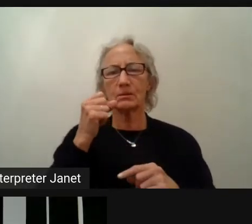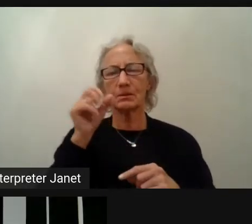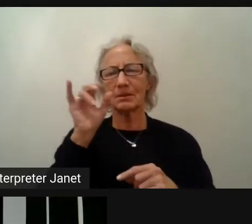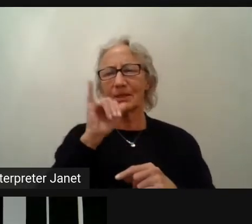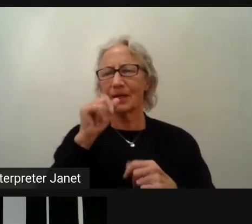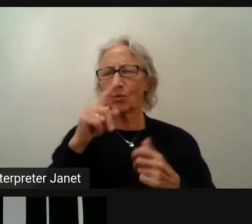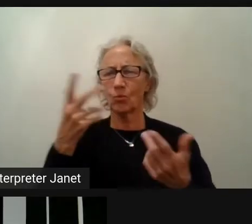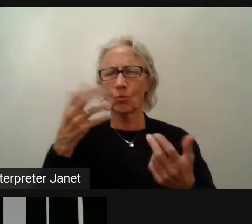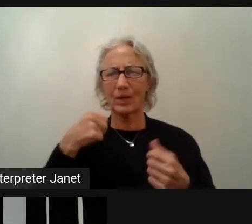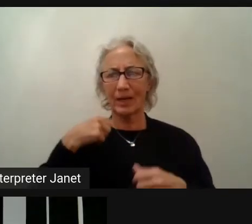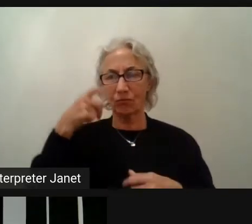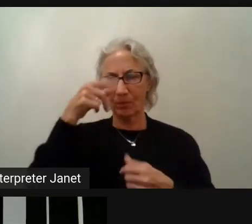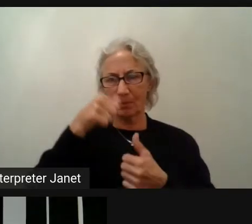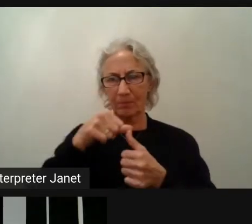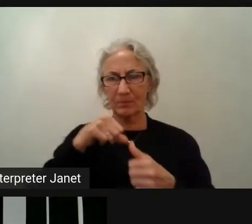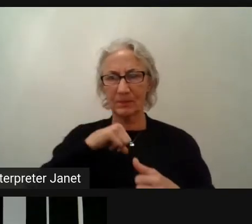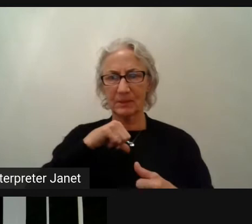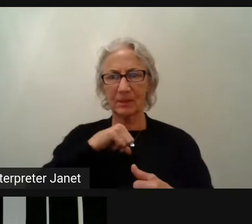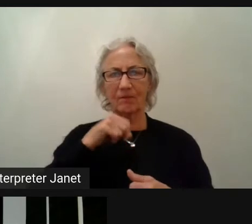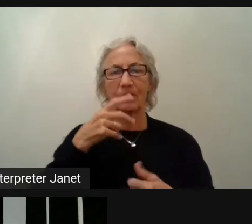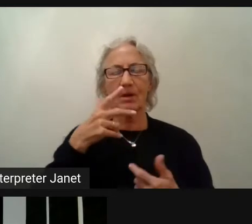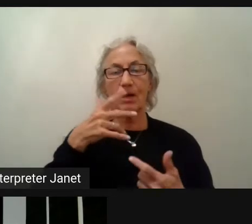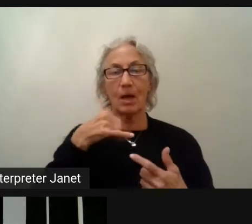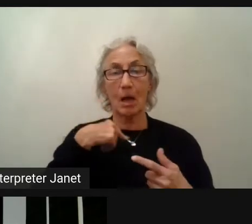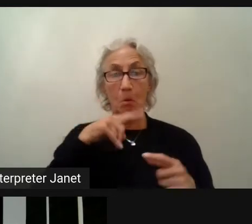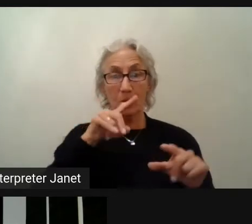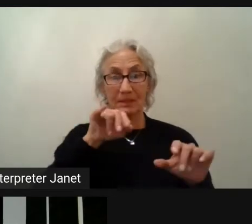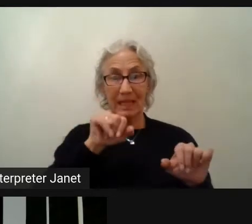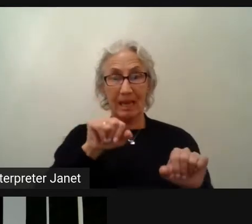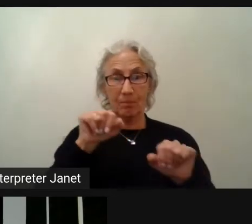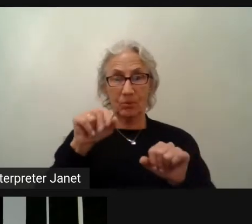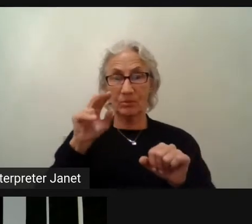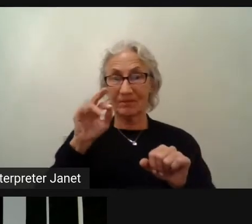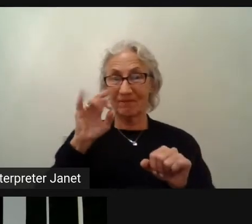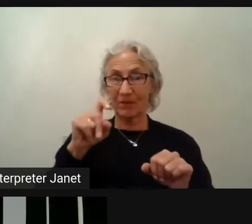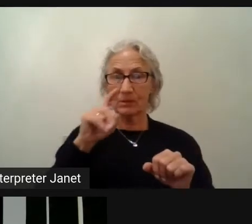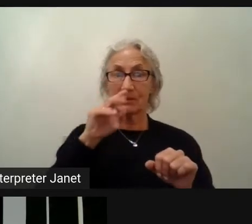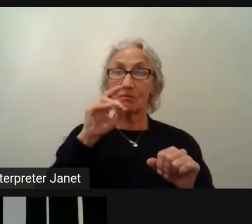I was always able to fix everything at least on the front end.